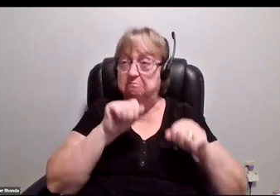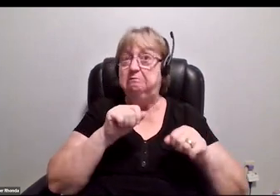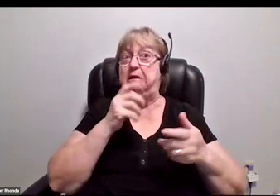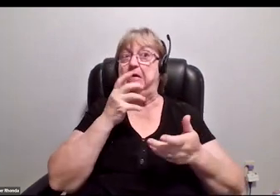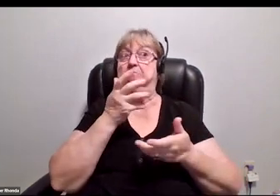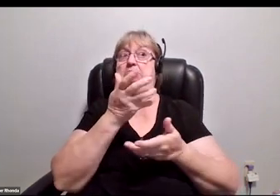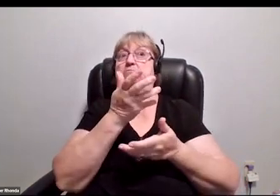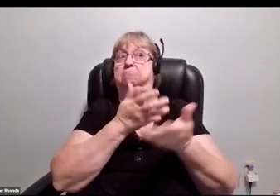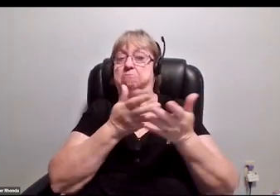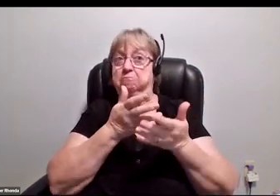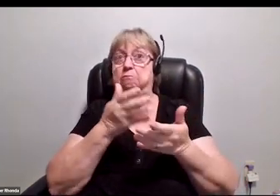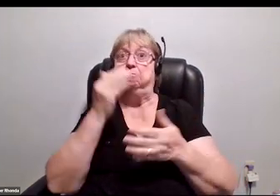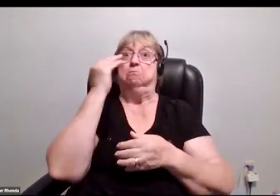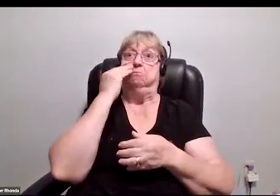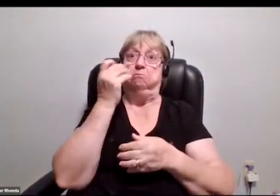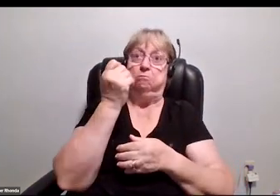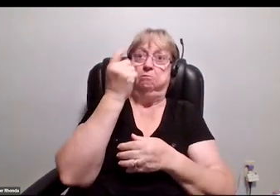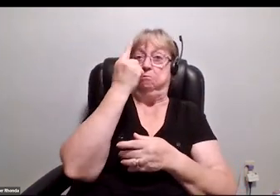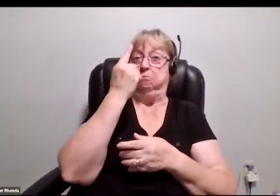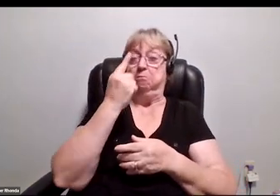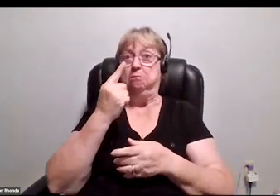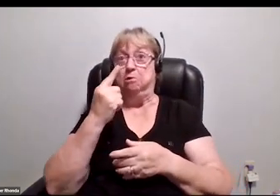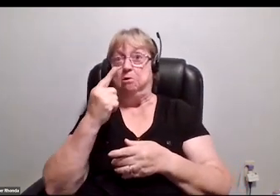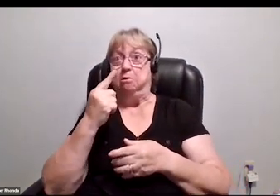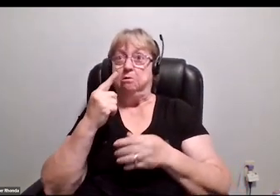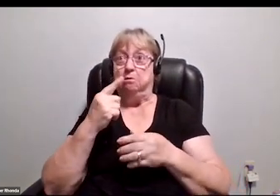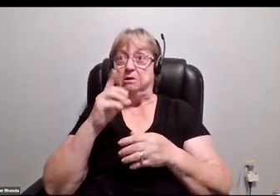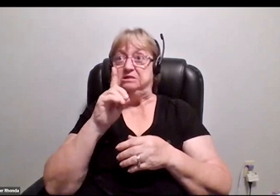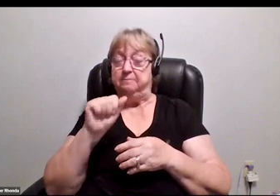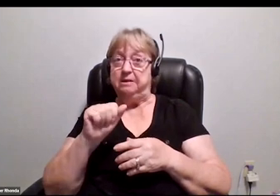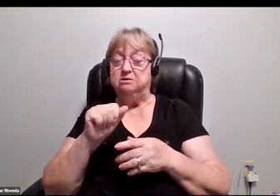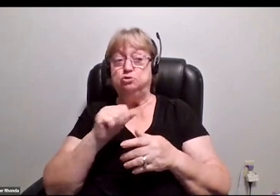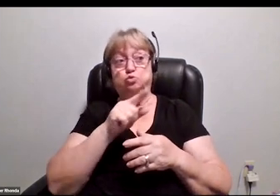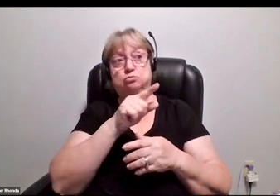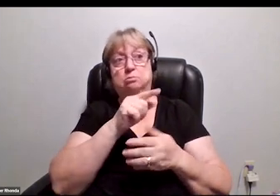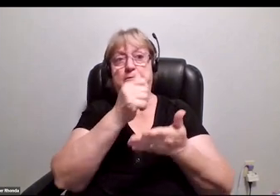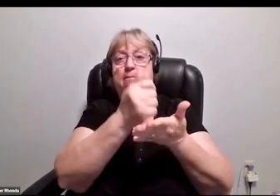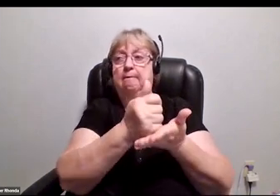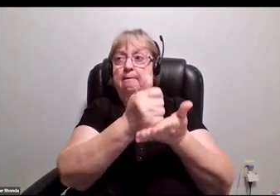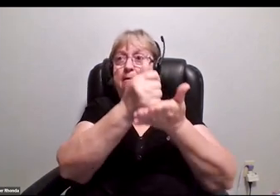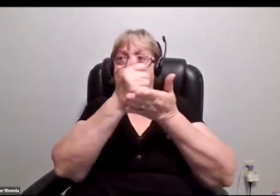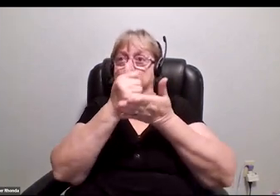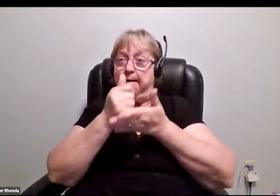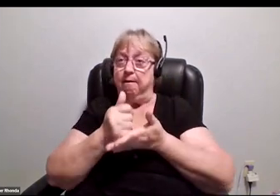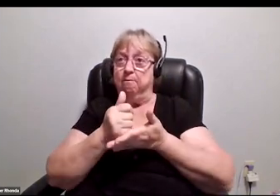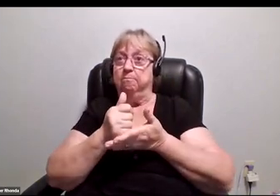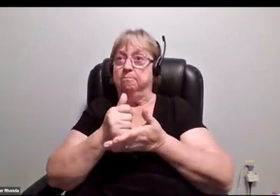neurodivergence, chronic conditions, and mental health, etcetera, to turn around and help their fellow community.